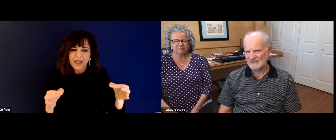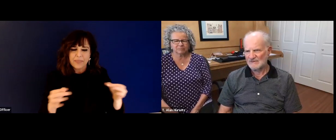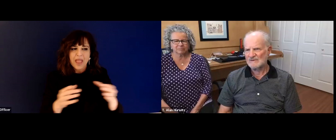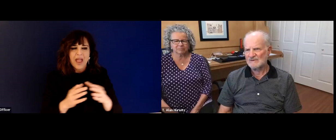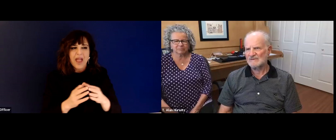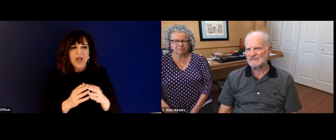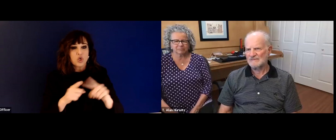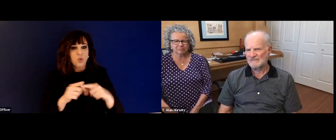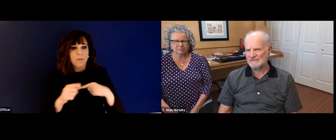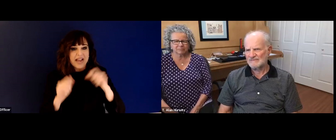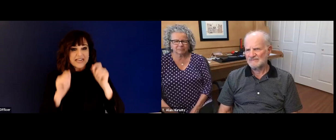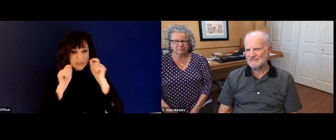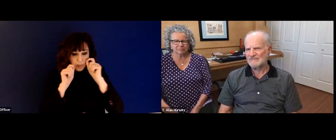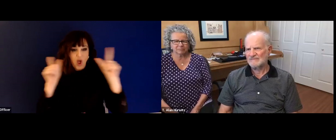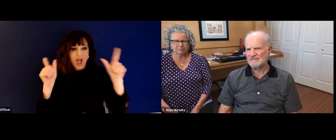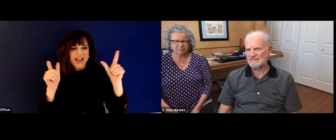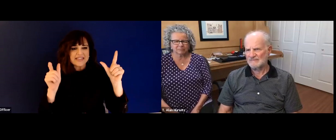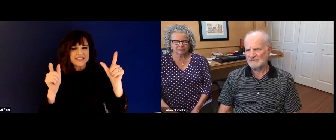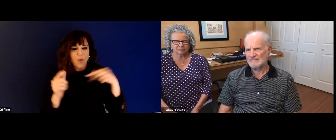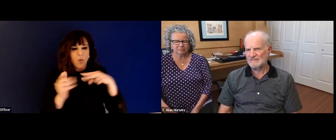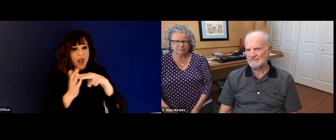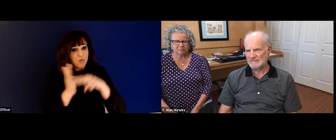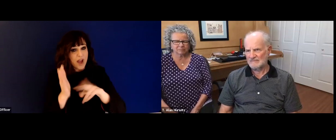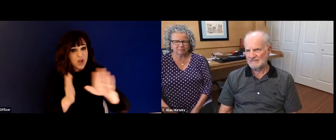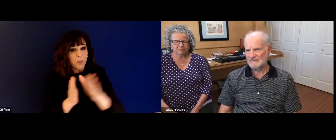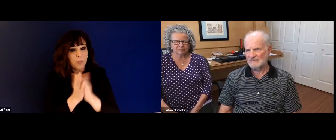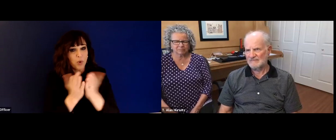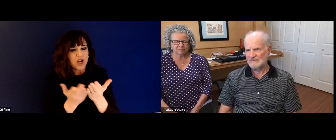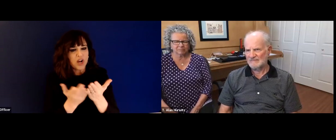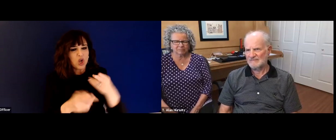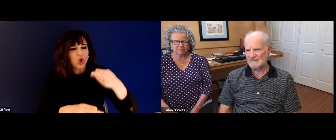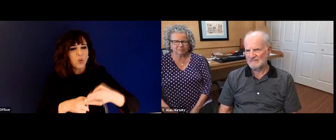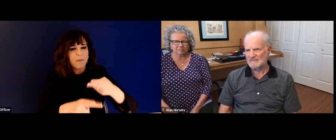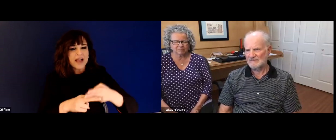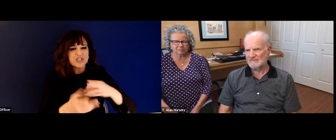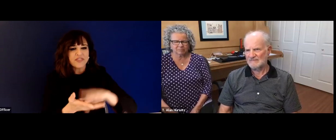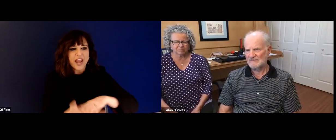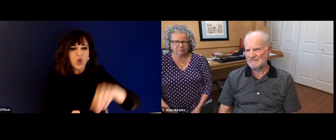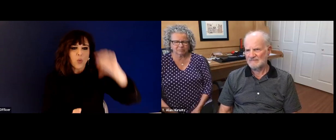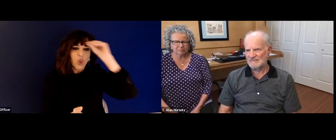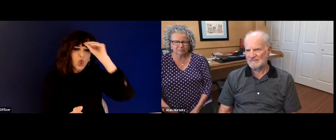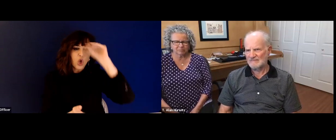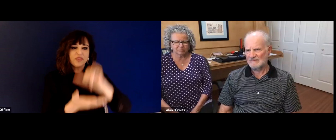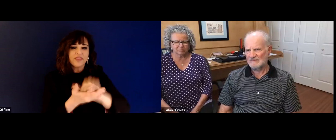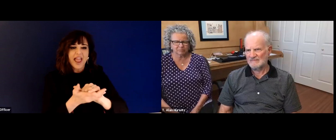through a lot of listening sessions, you had to go through and listen to people's advice or feedback to make sure you made